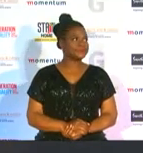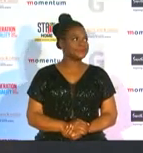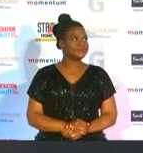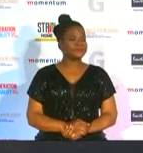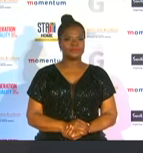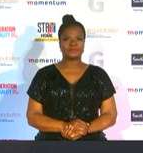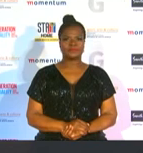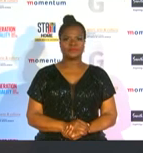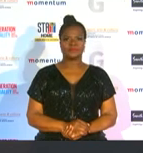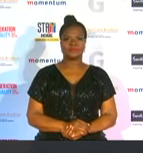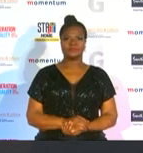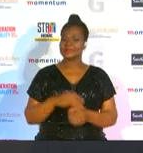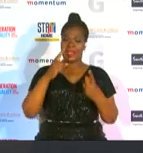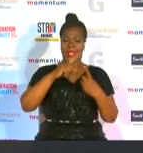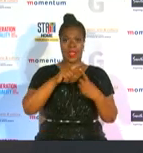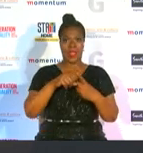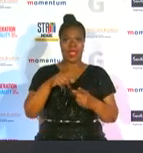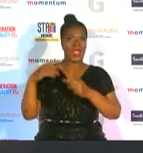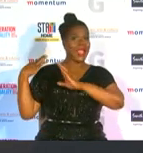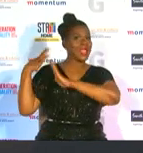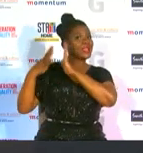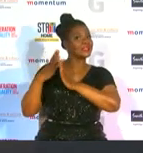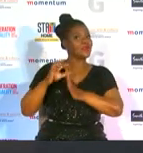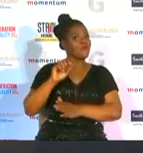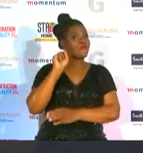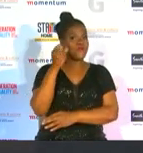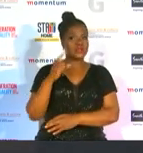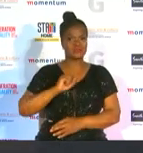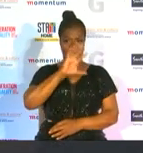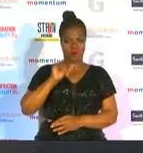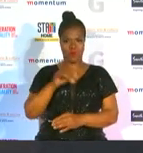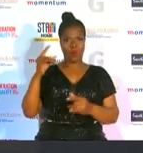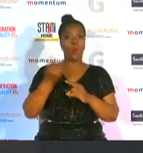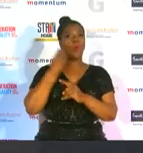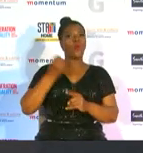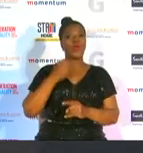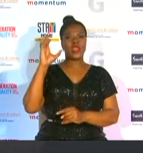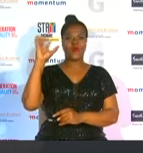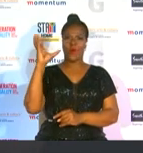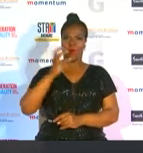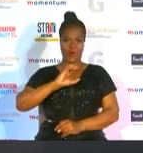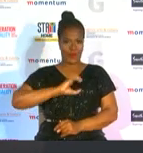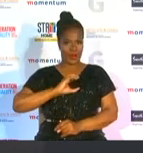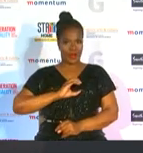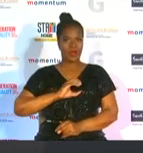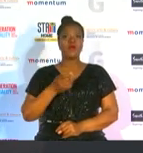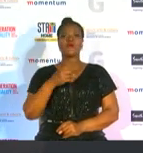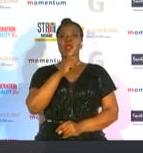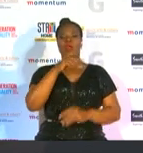russ krantz made history by becoming the first south african to win a gold medal for her bar routine at the world challenge cup